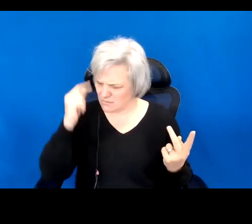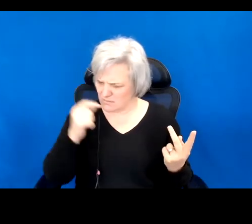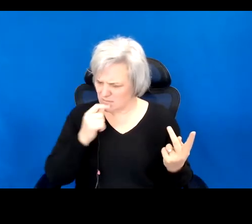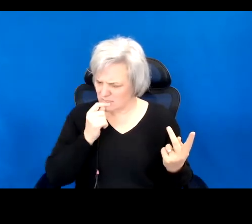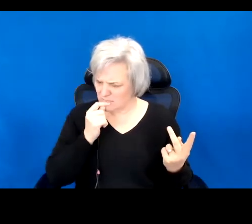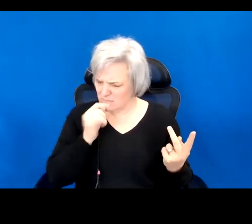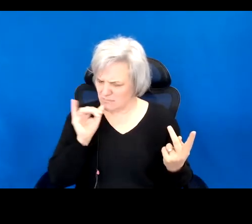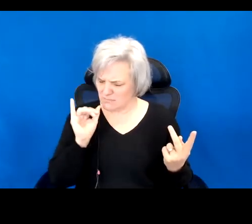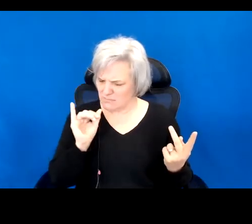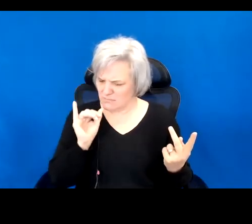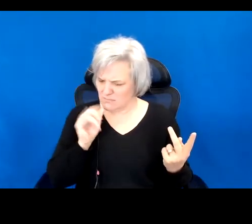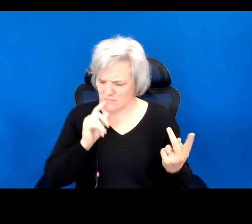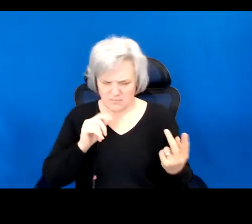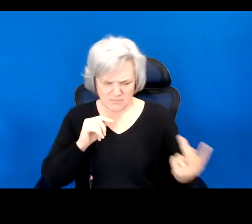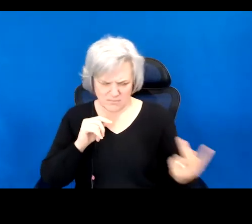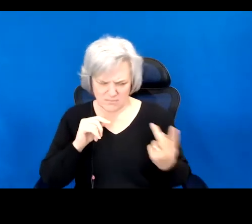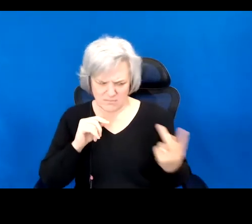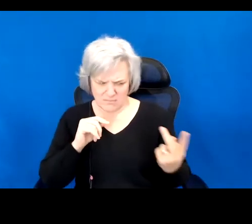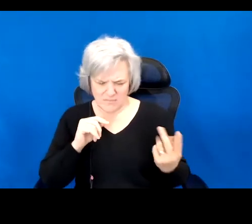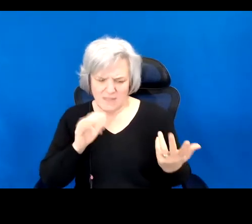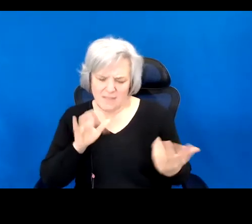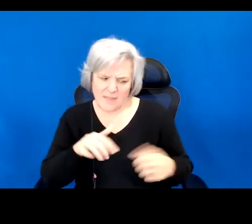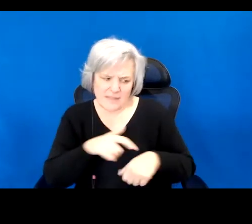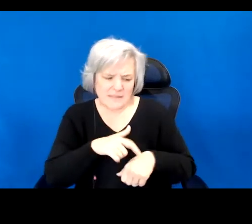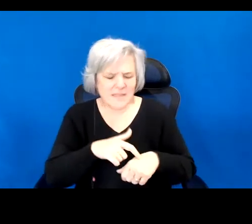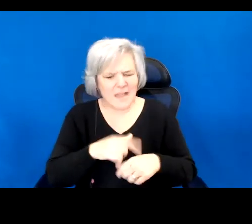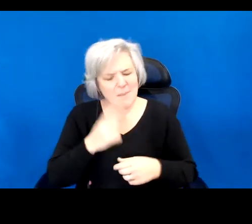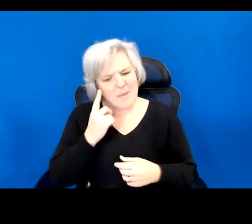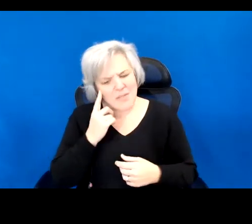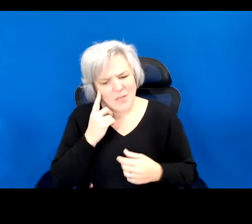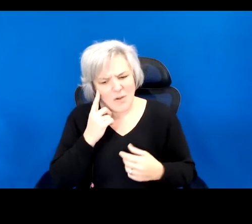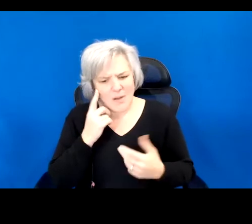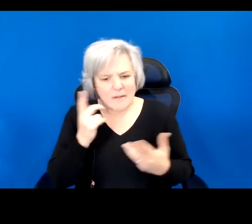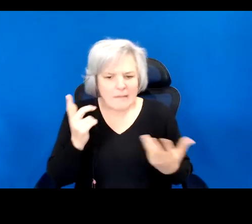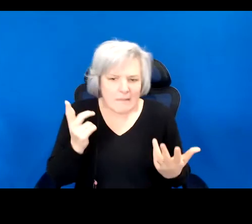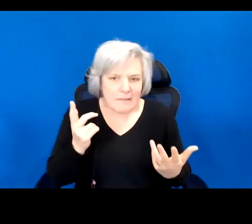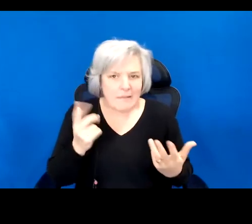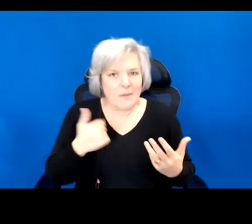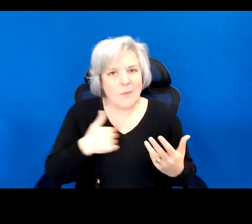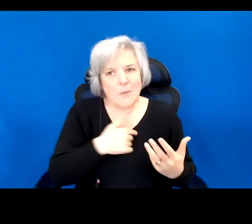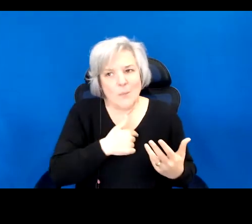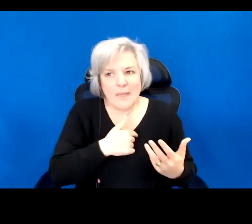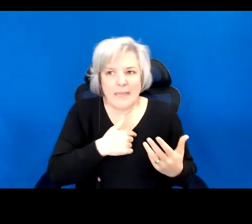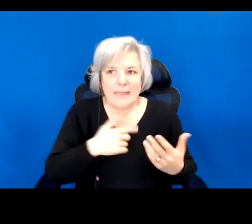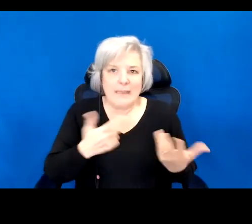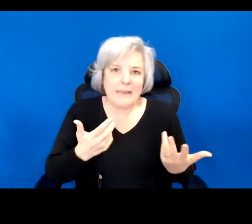At the time, I had undoubtedly meant those critically impacted by the force and manipulation